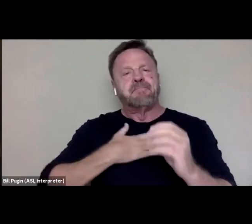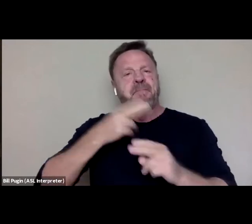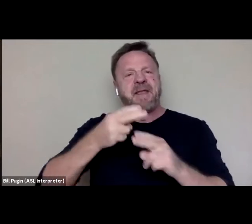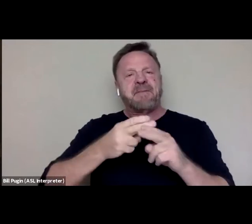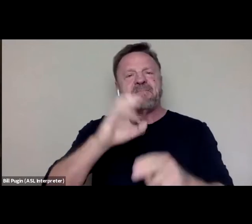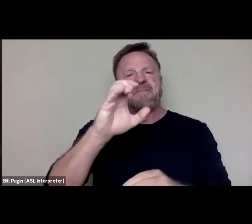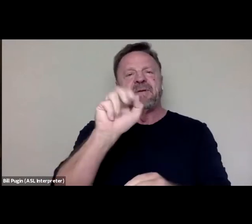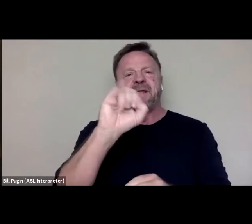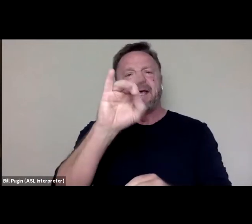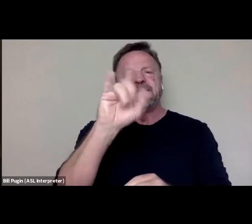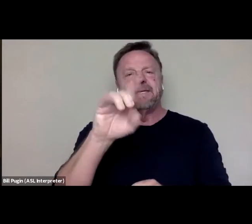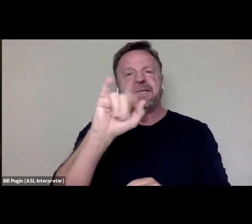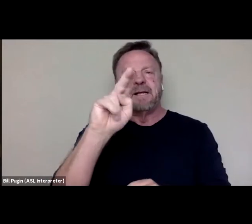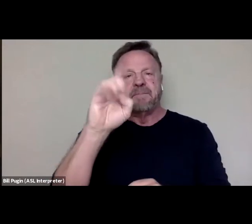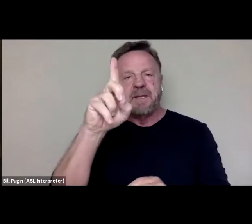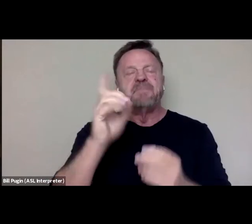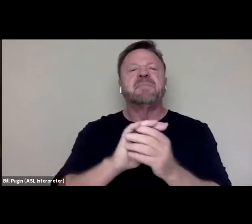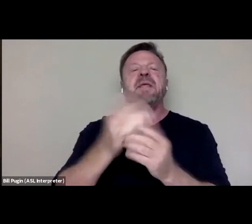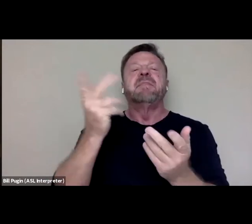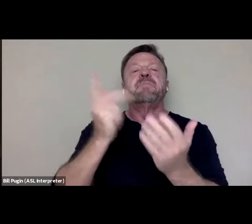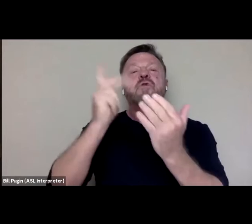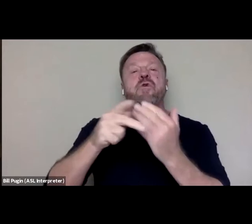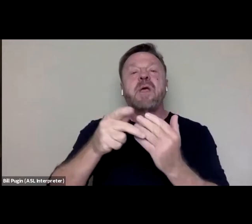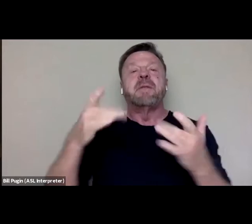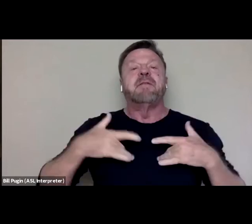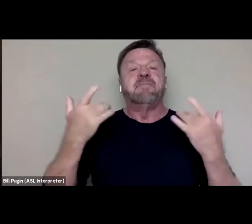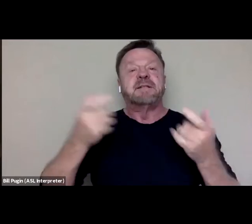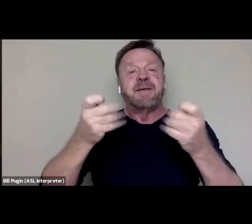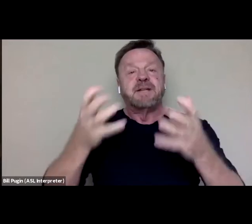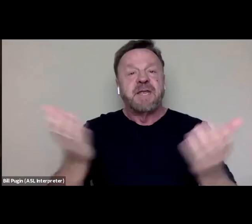I'm the Public Programs and Events Manager here at the International Documentary Association.